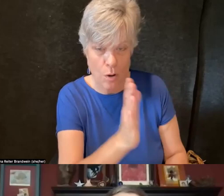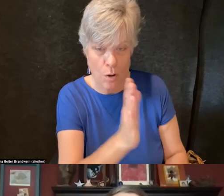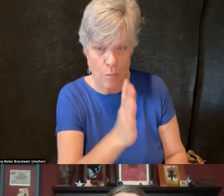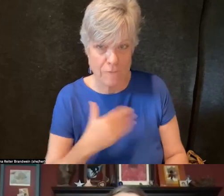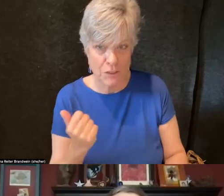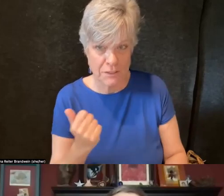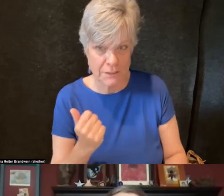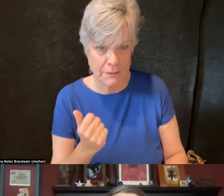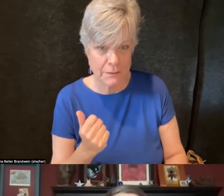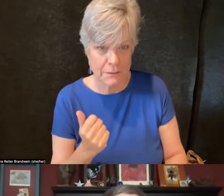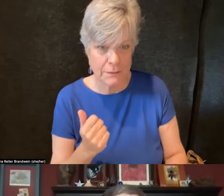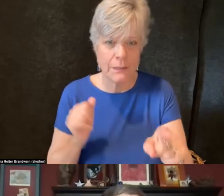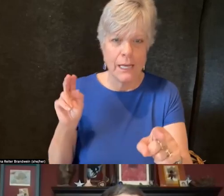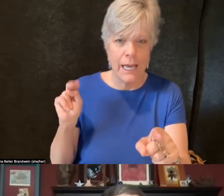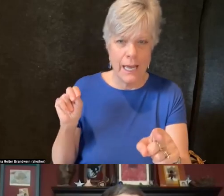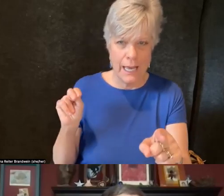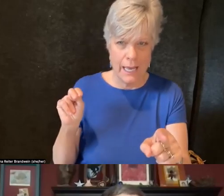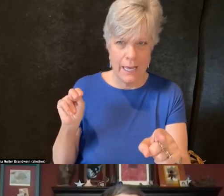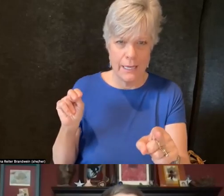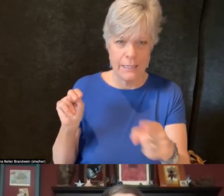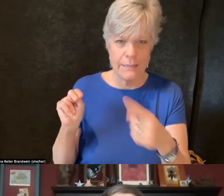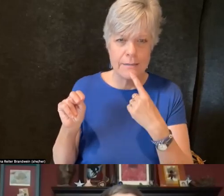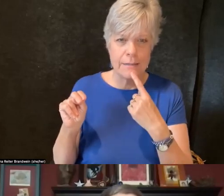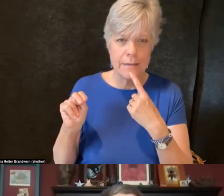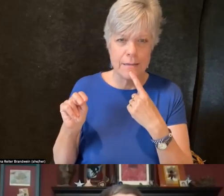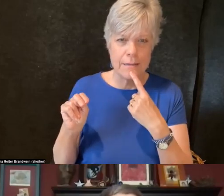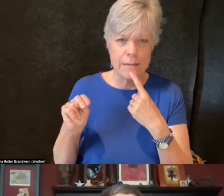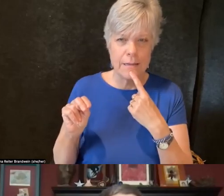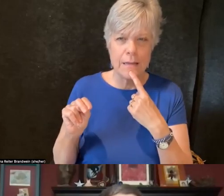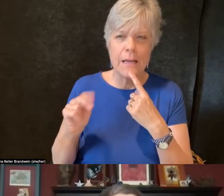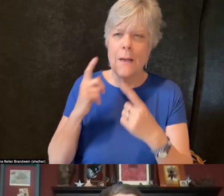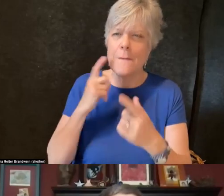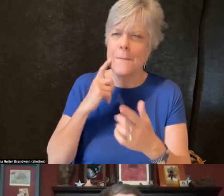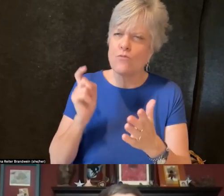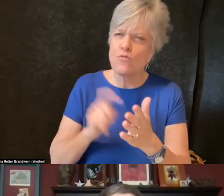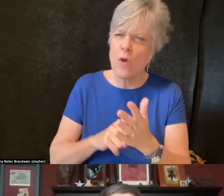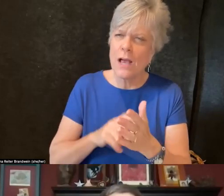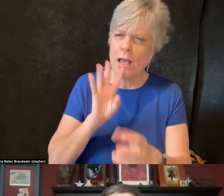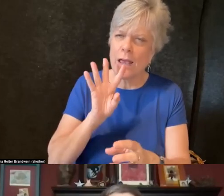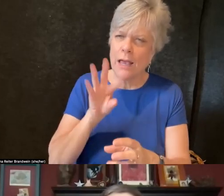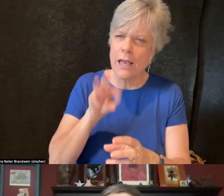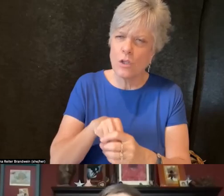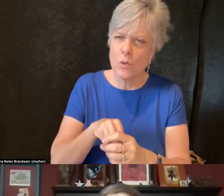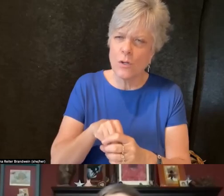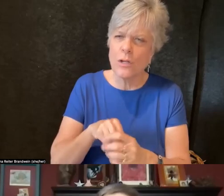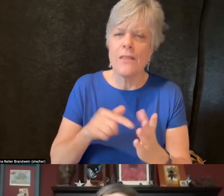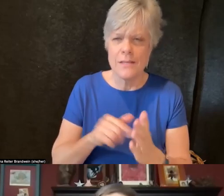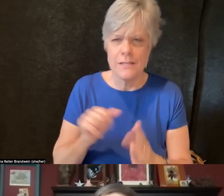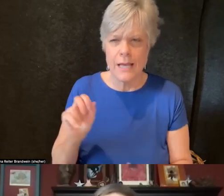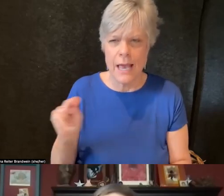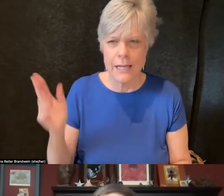I think being recognized and included, and this is Ann speaking again, is only the first step.